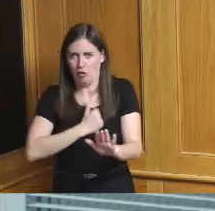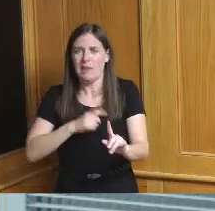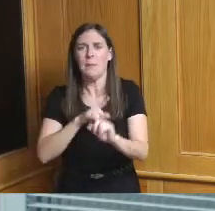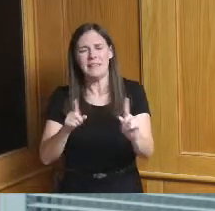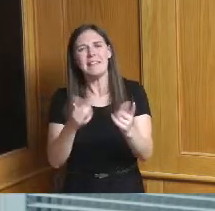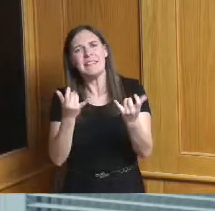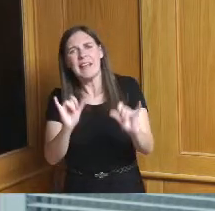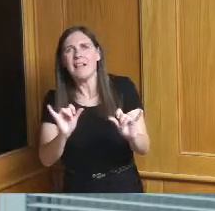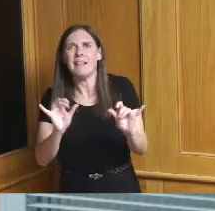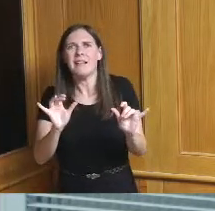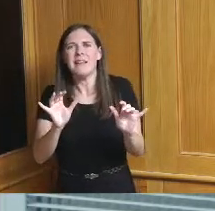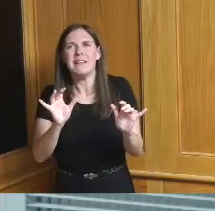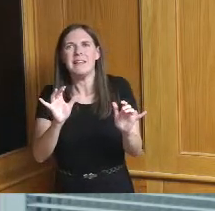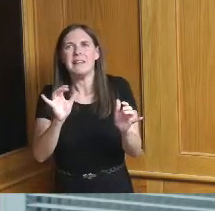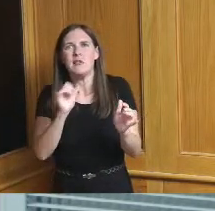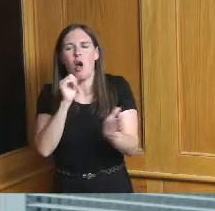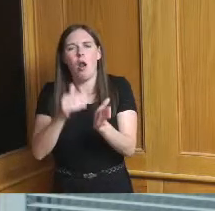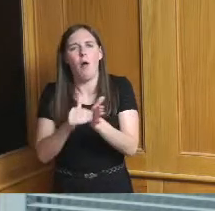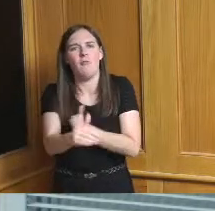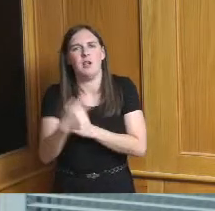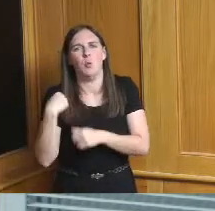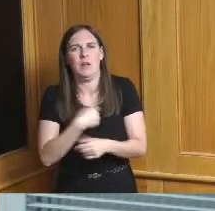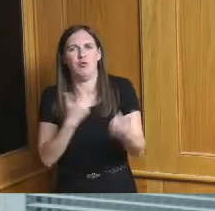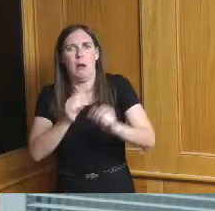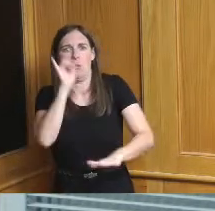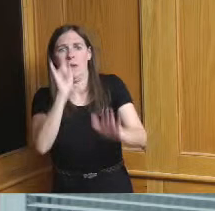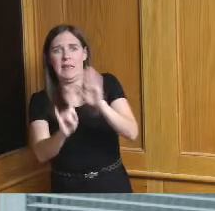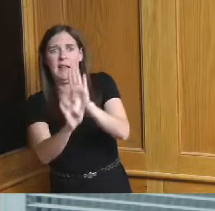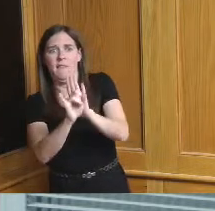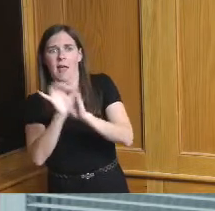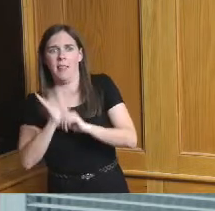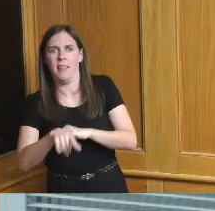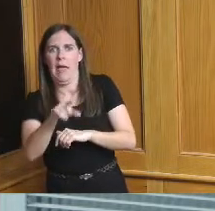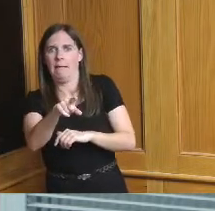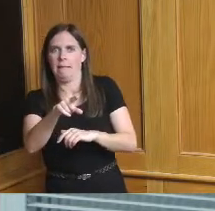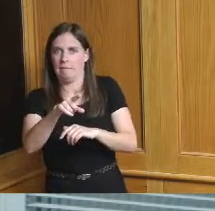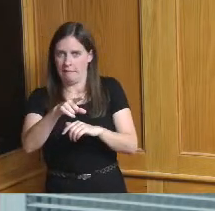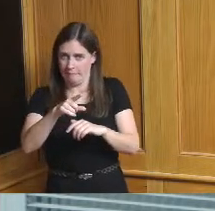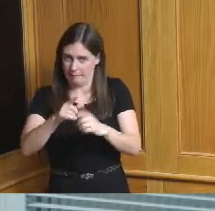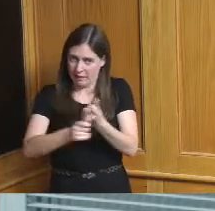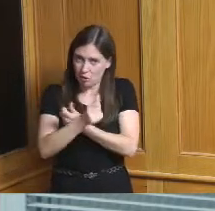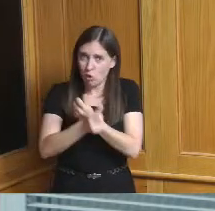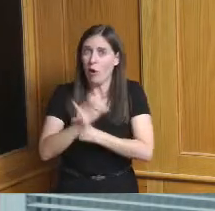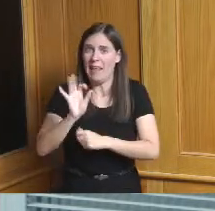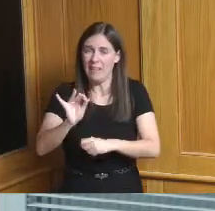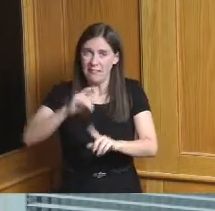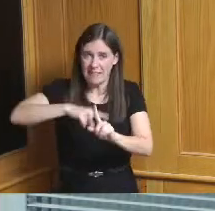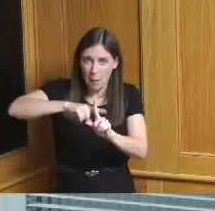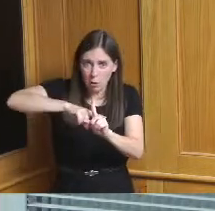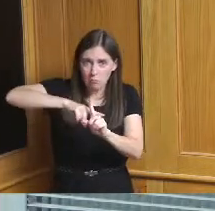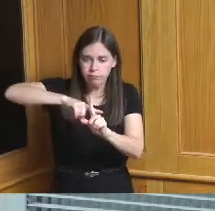isn't often that we get to identify that kind of a physical positive in this region and I think it's